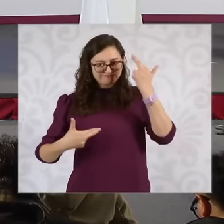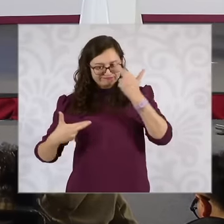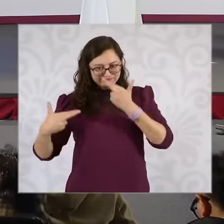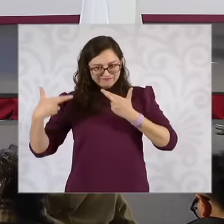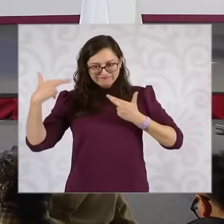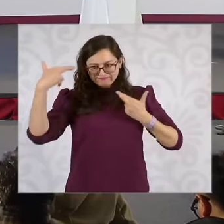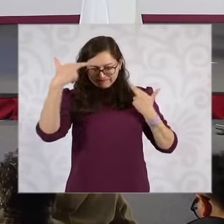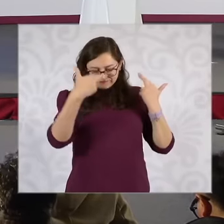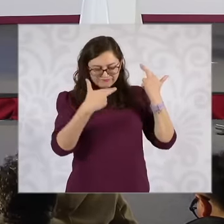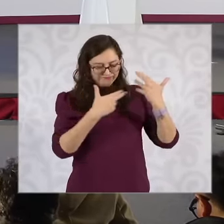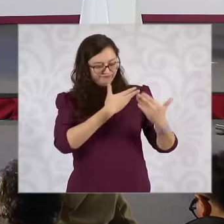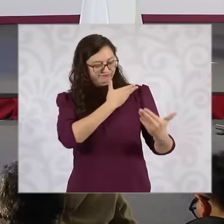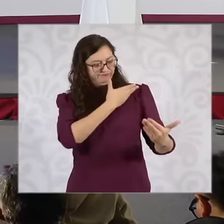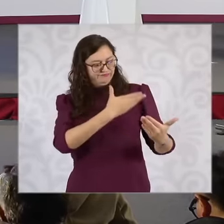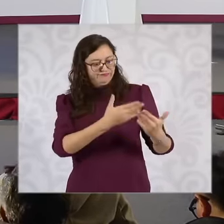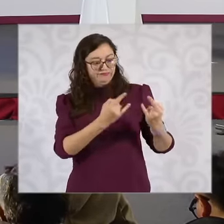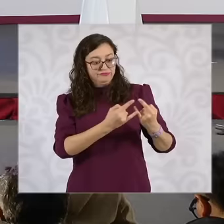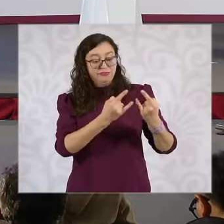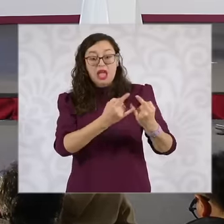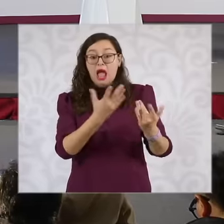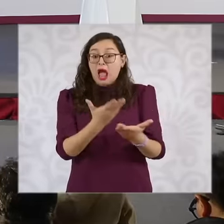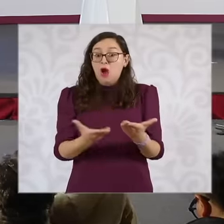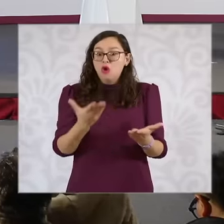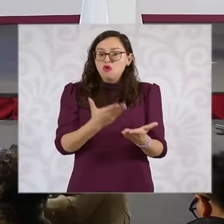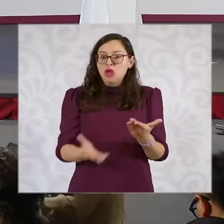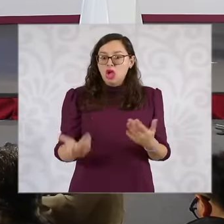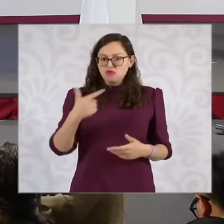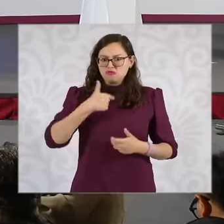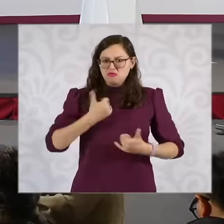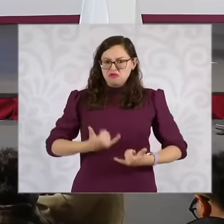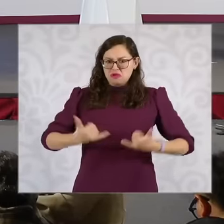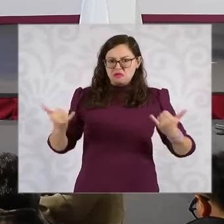because it is very easy to say the president is in contempt, no, we are not in contempt